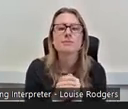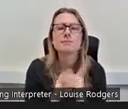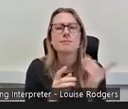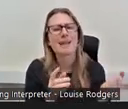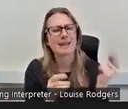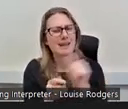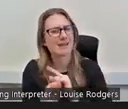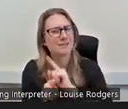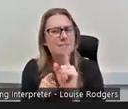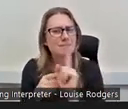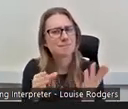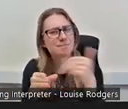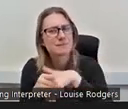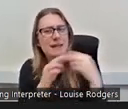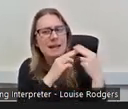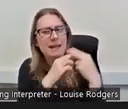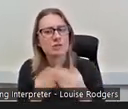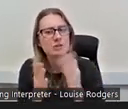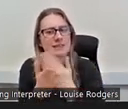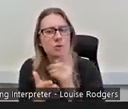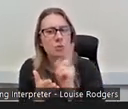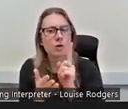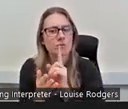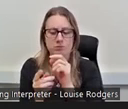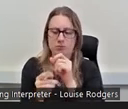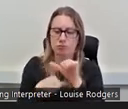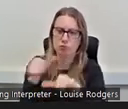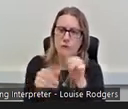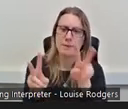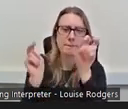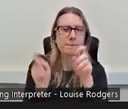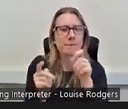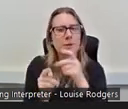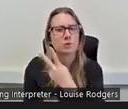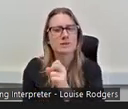I come across a program called 2027, which is a personal development programme that